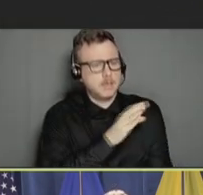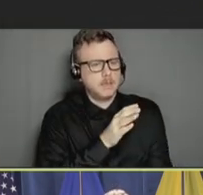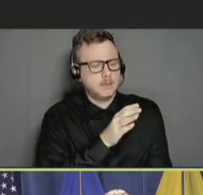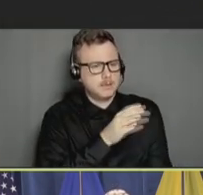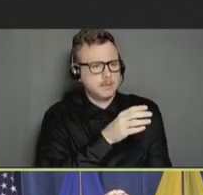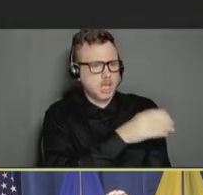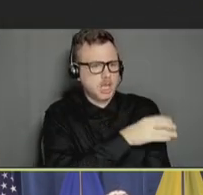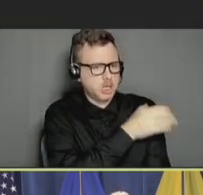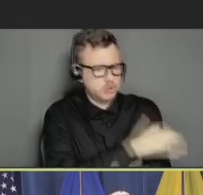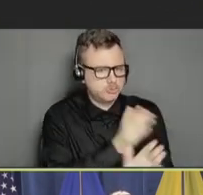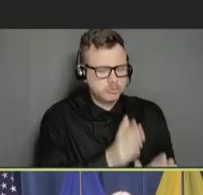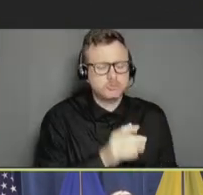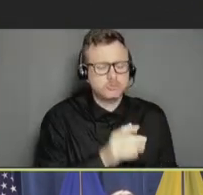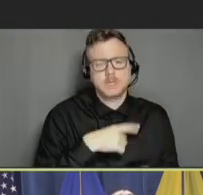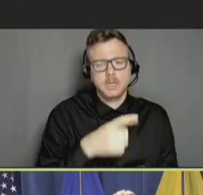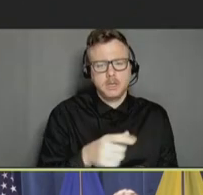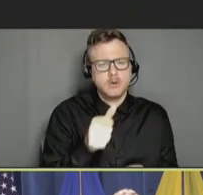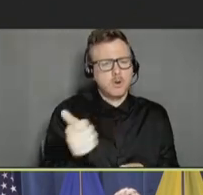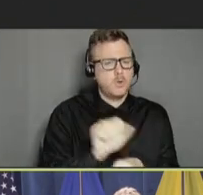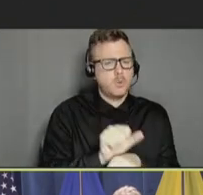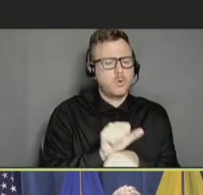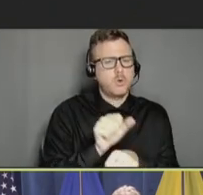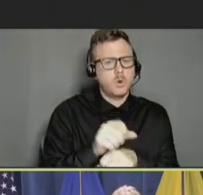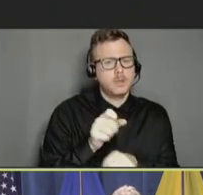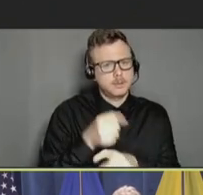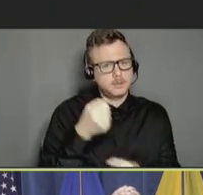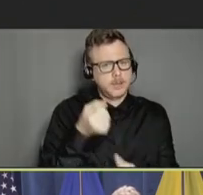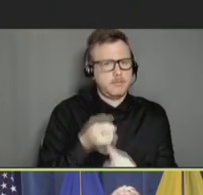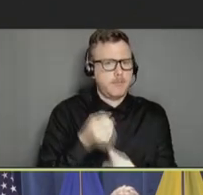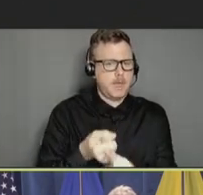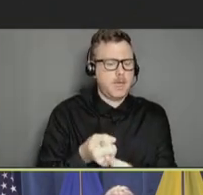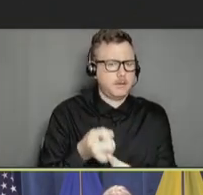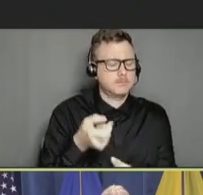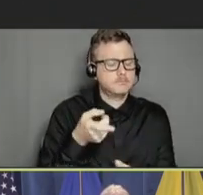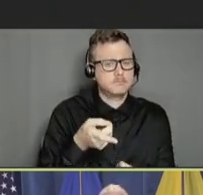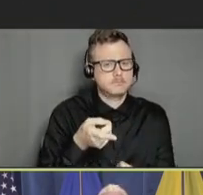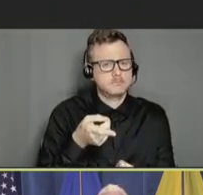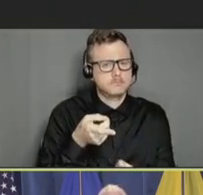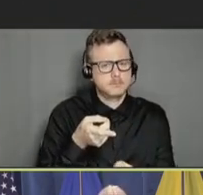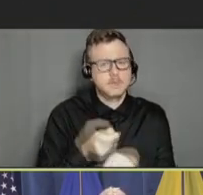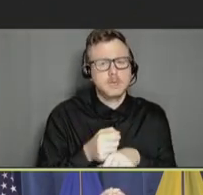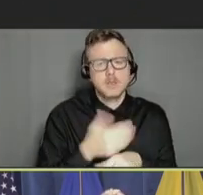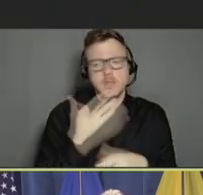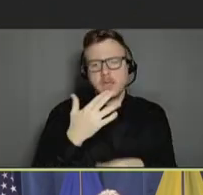And I want to thank the leaders of NVAC who put this session together. I would also like